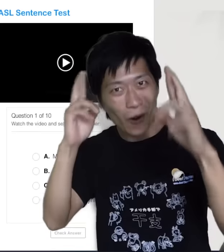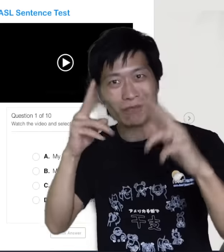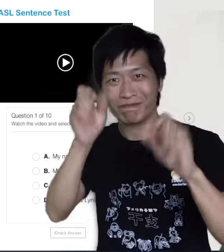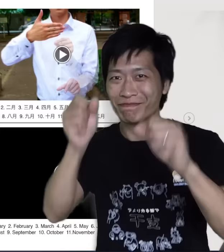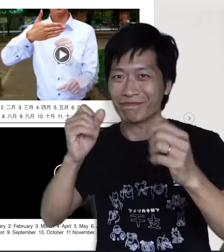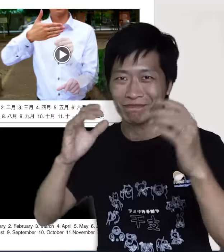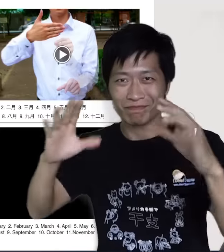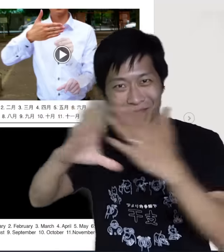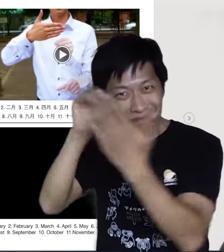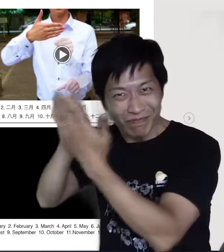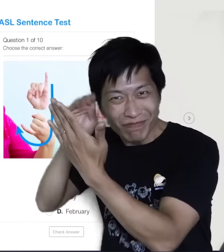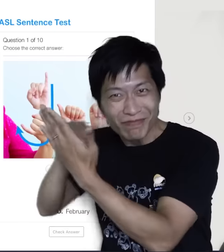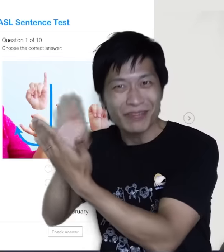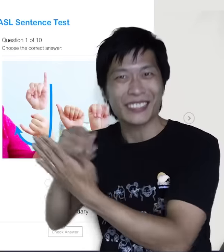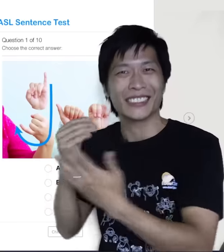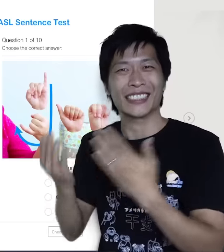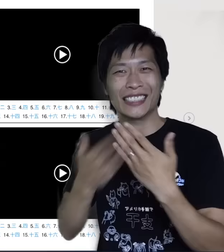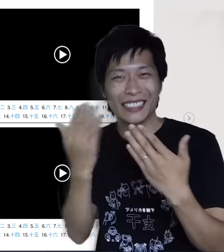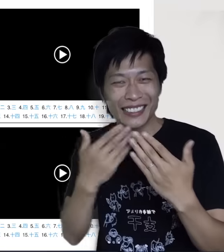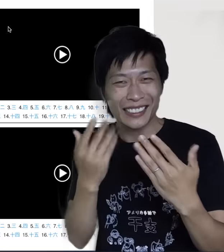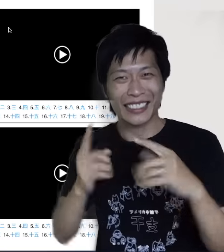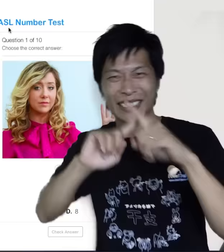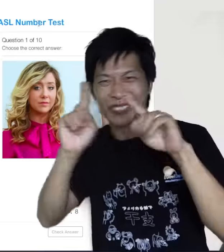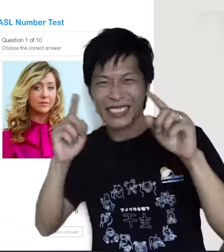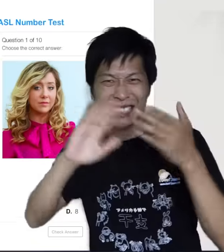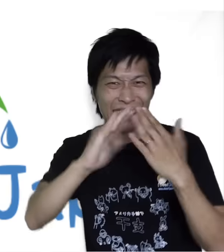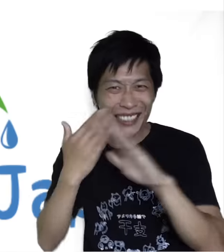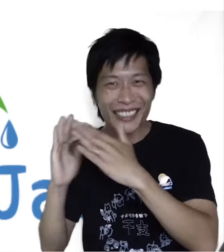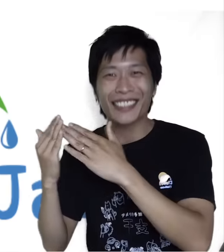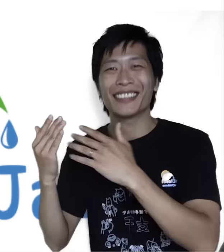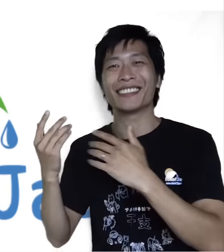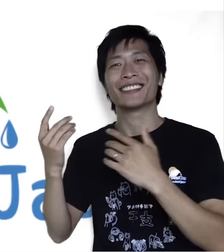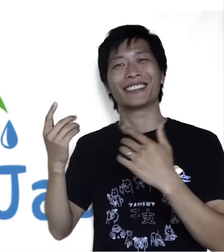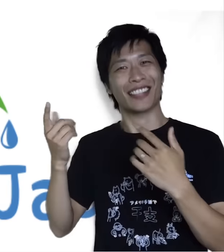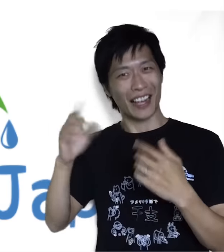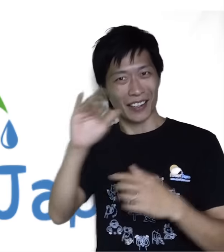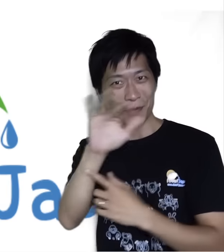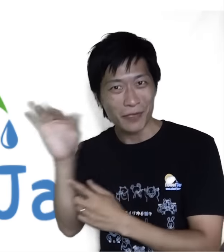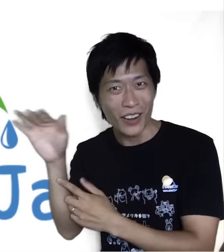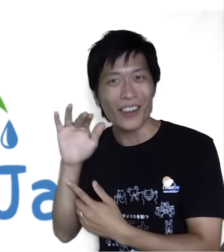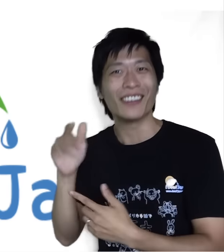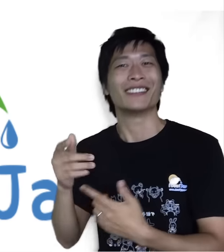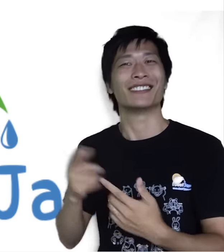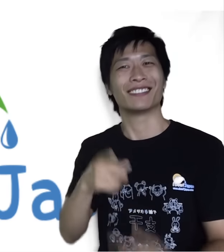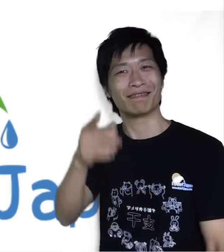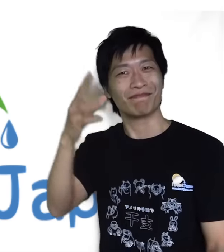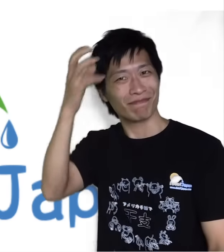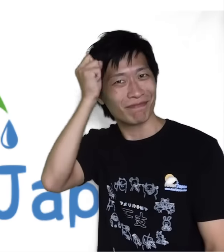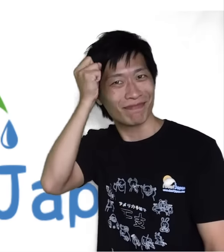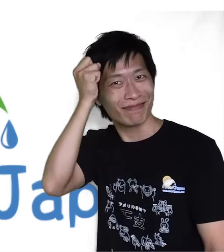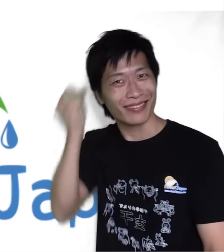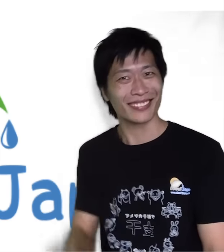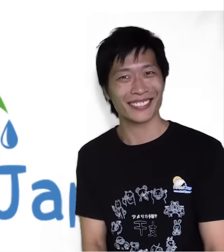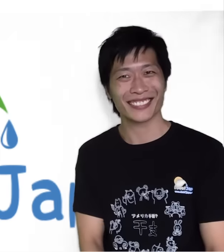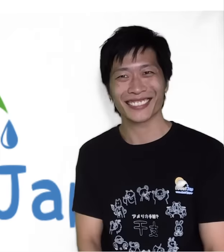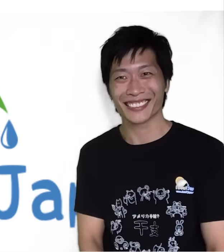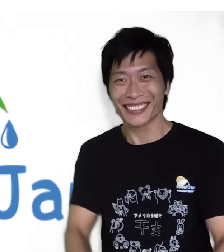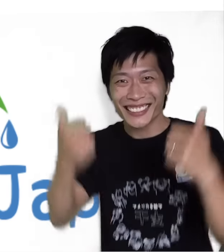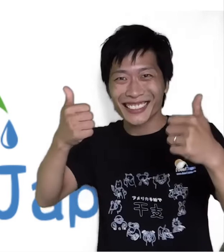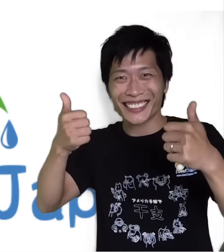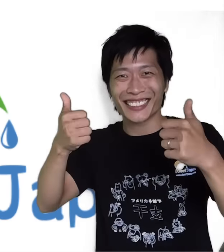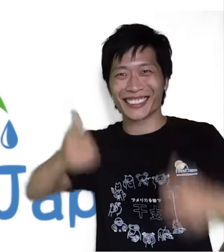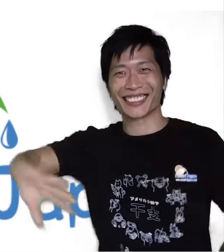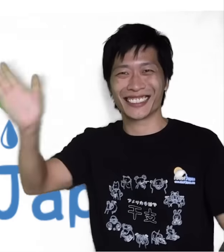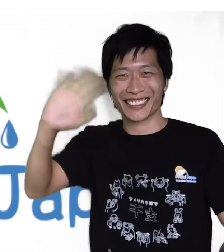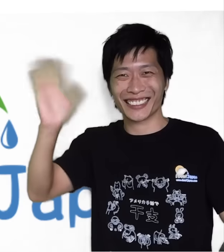Memorize signs for cities and fingerspelling! 手話と指文字も頑張って覚えてね！